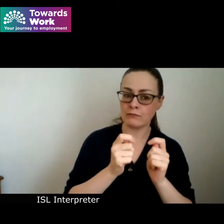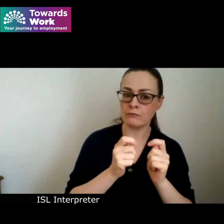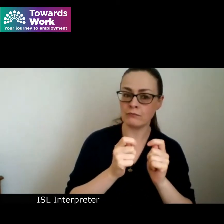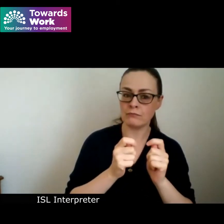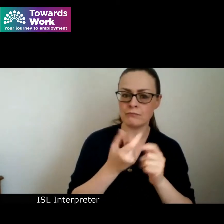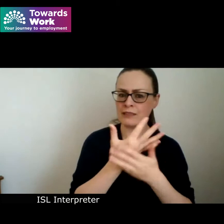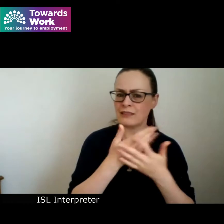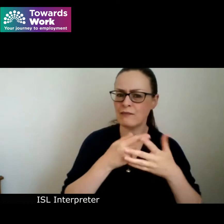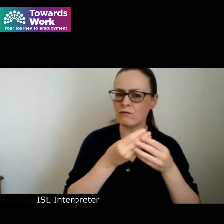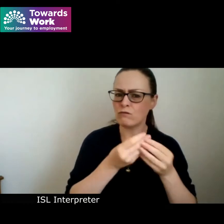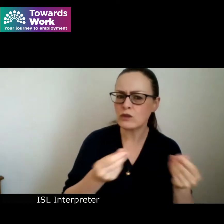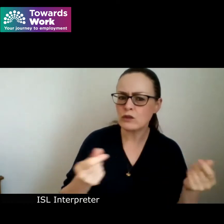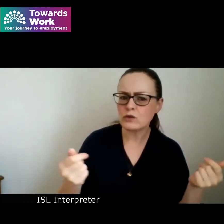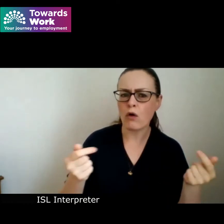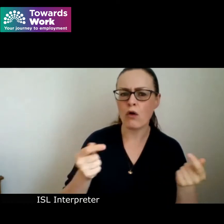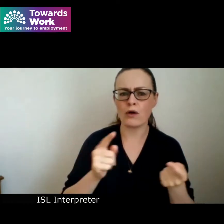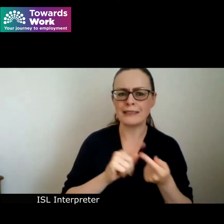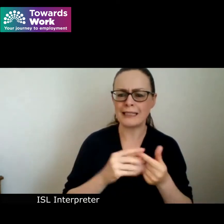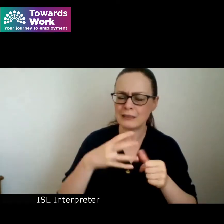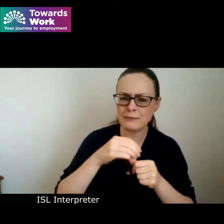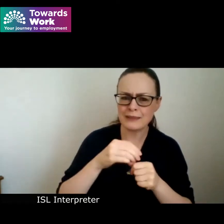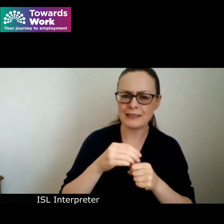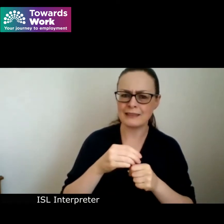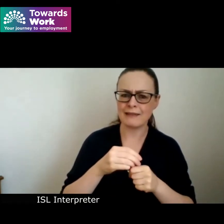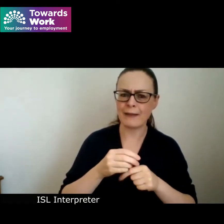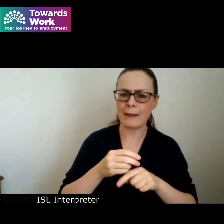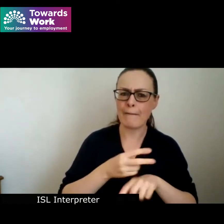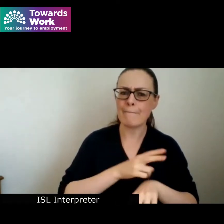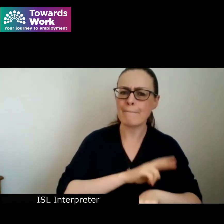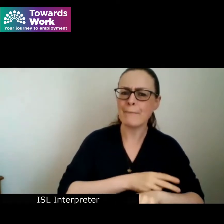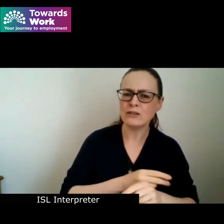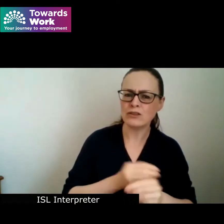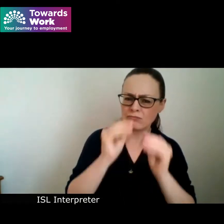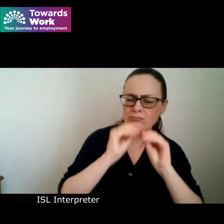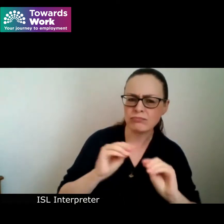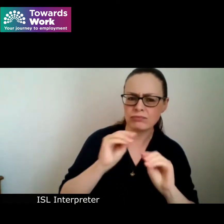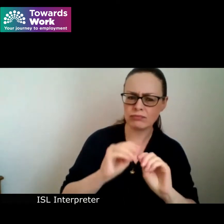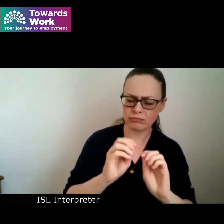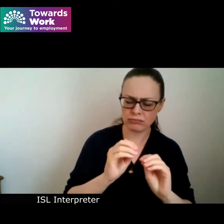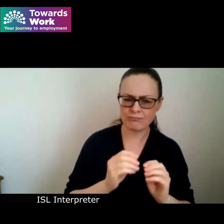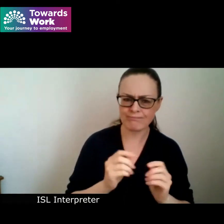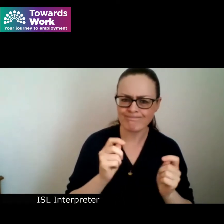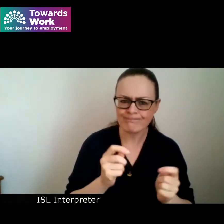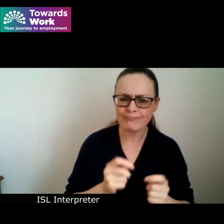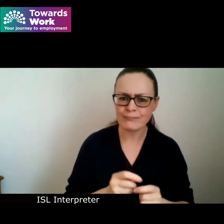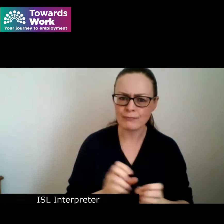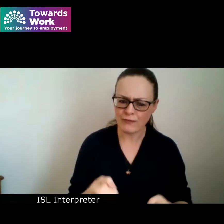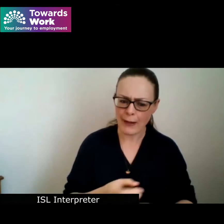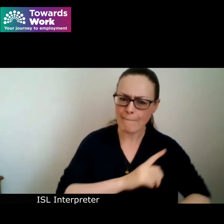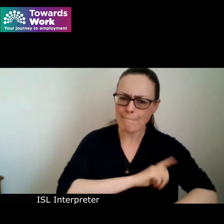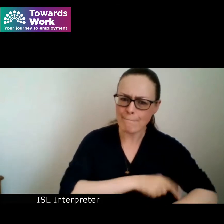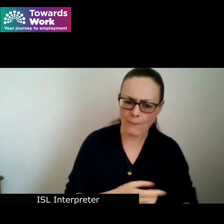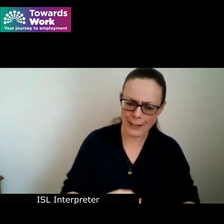and bespoke mentorship opportunities to educate and empower them to take the next steps towards